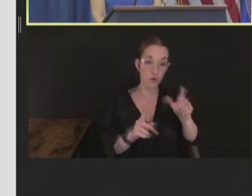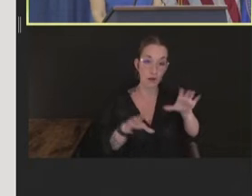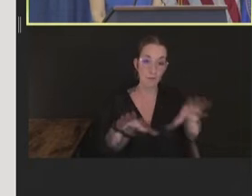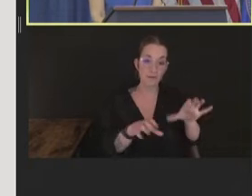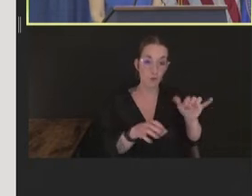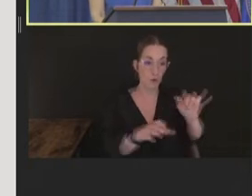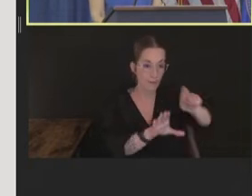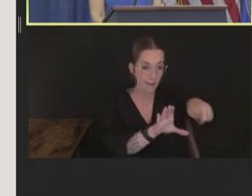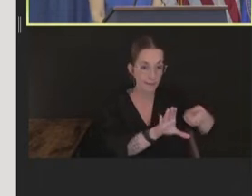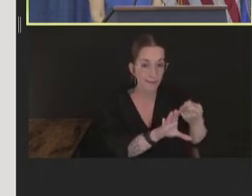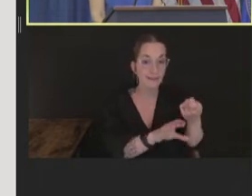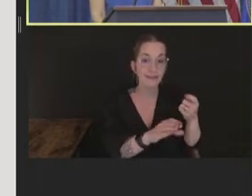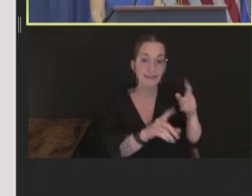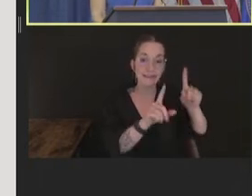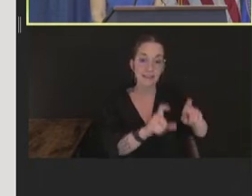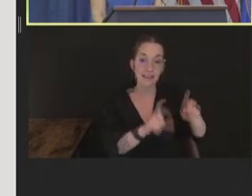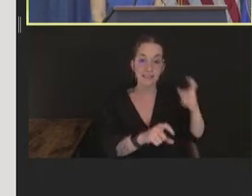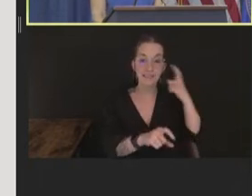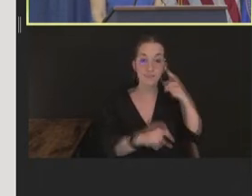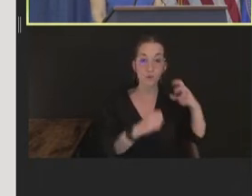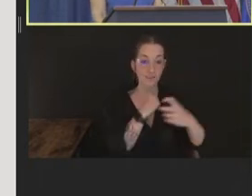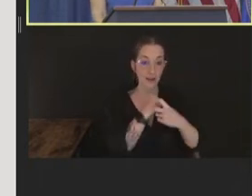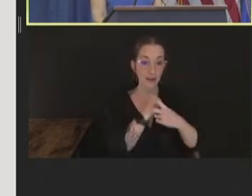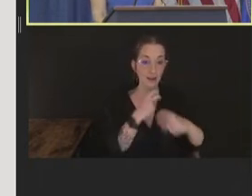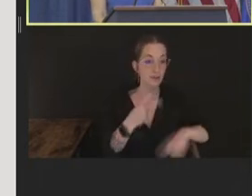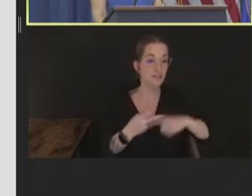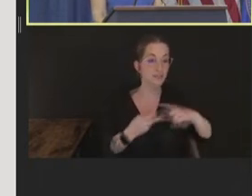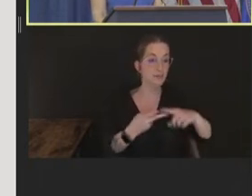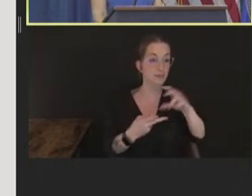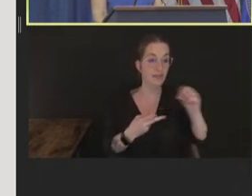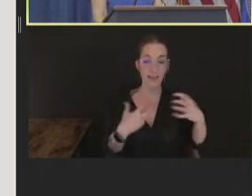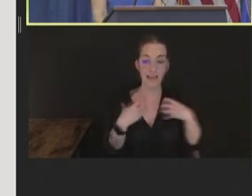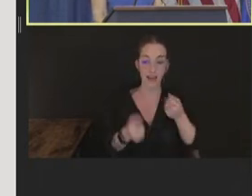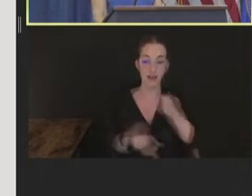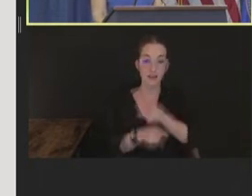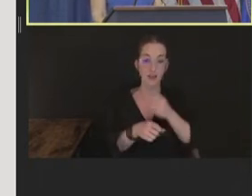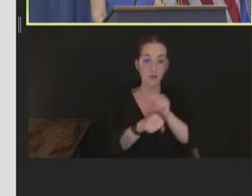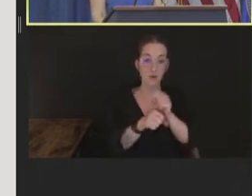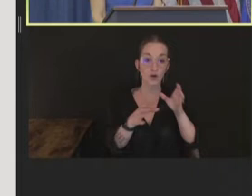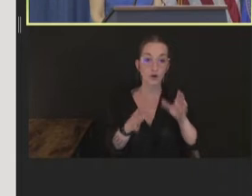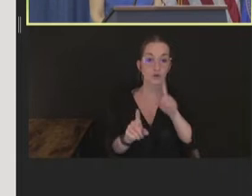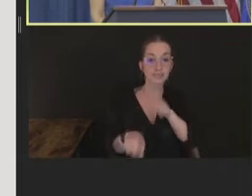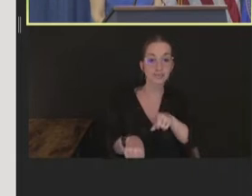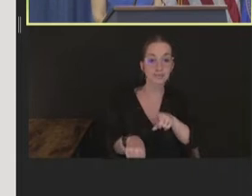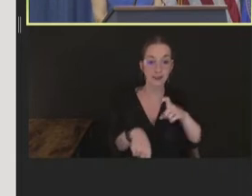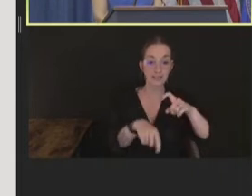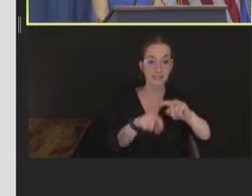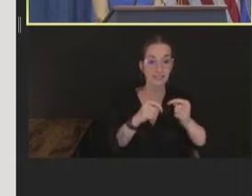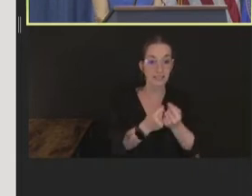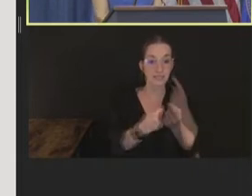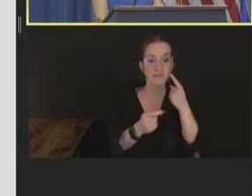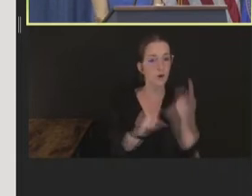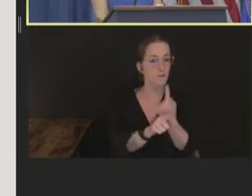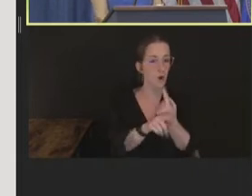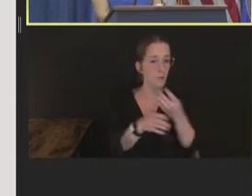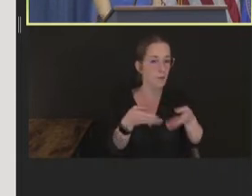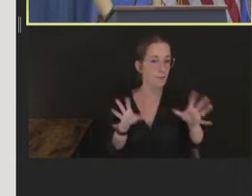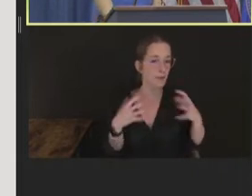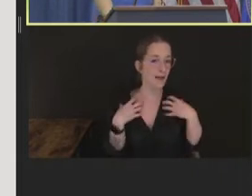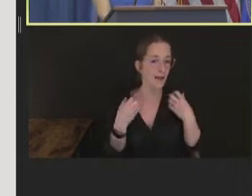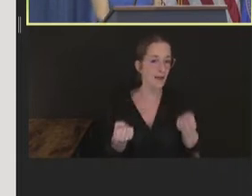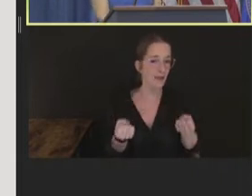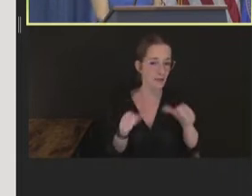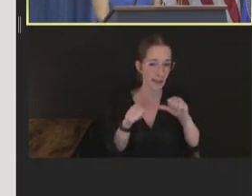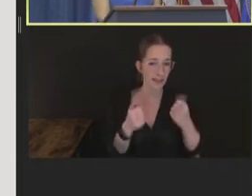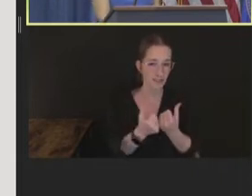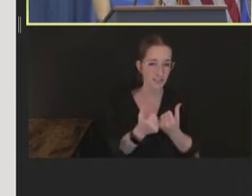and healthcare worker response teams for appropriate public health agencies. Next slide.